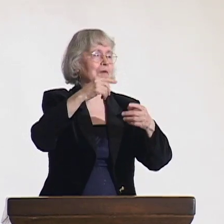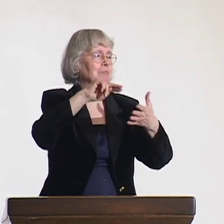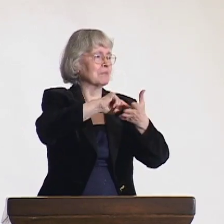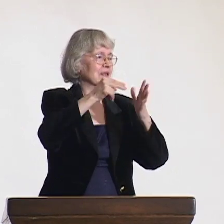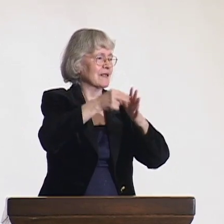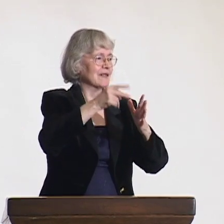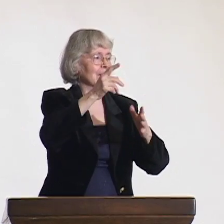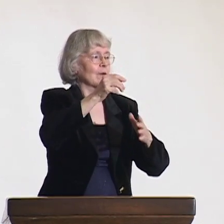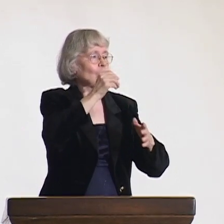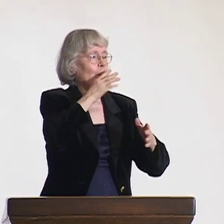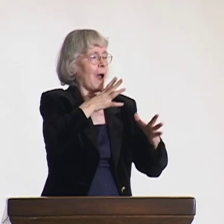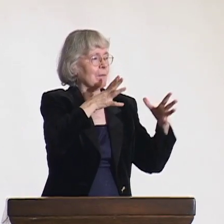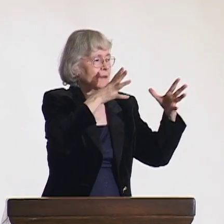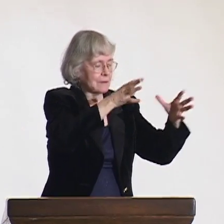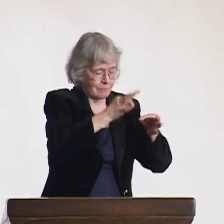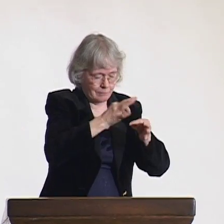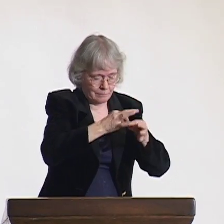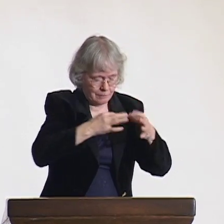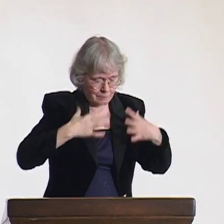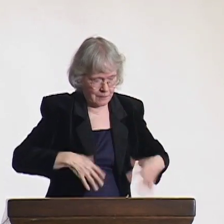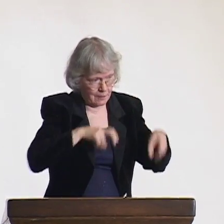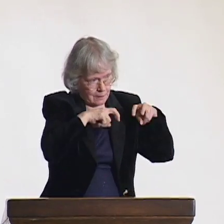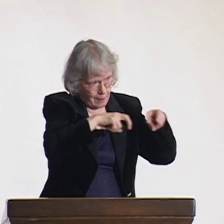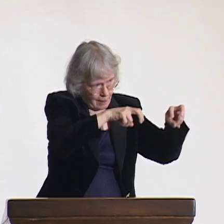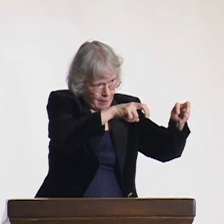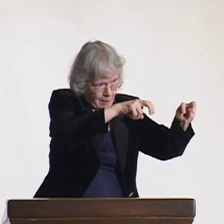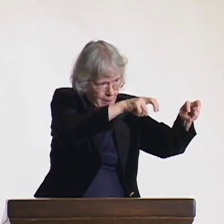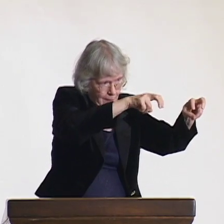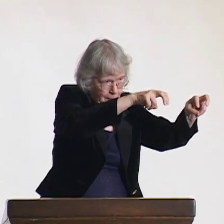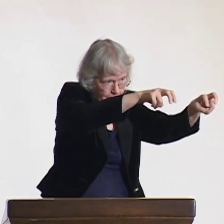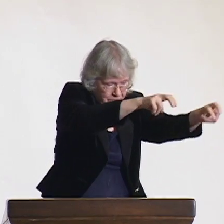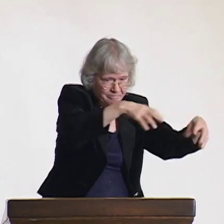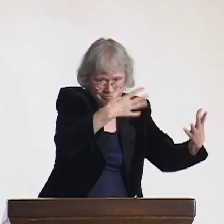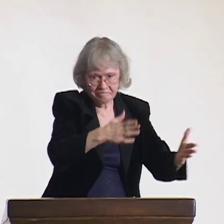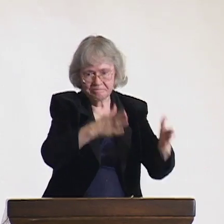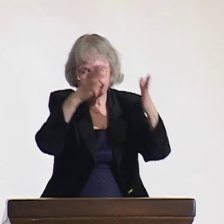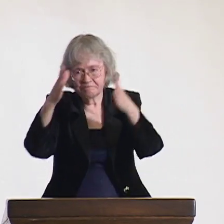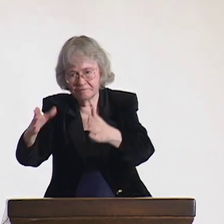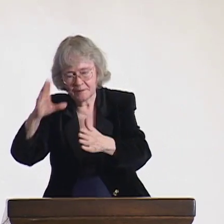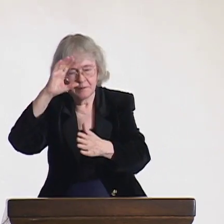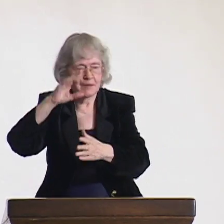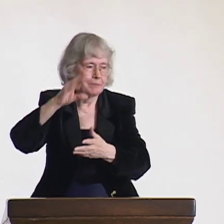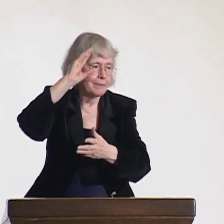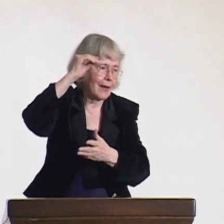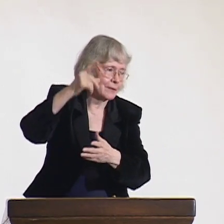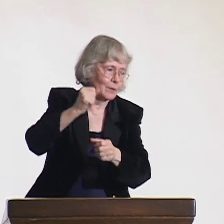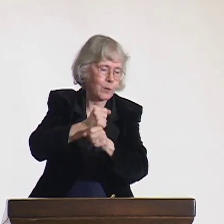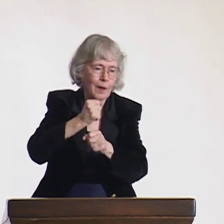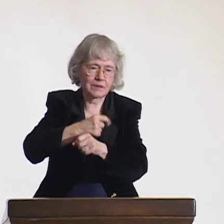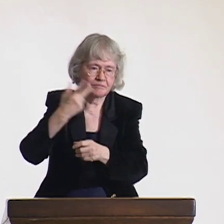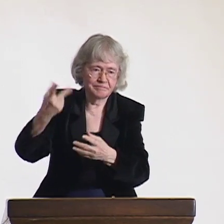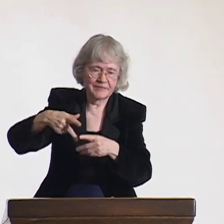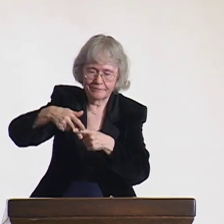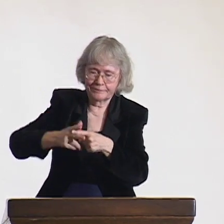and you see rows of deaf women working in factory positions, and men who are deaf are relegated